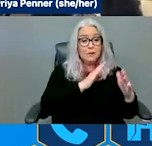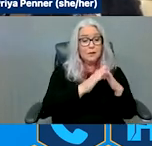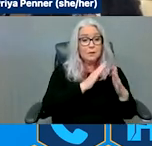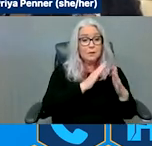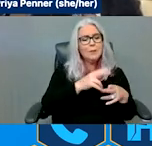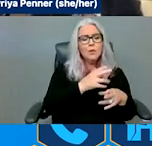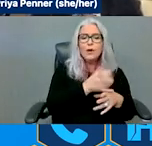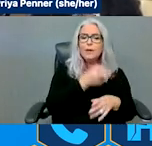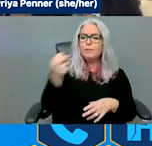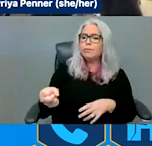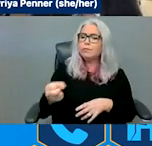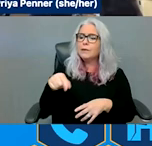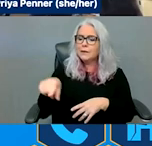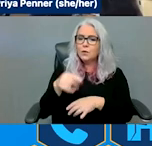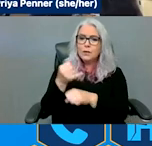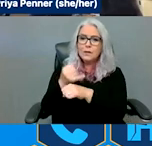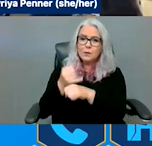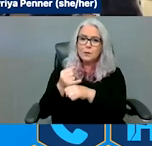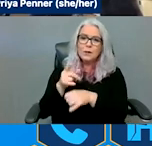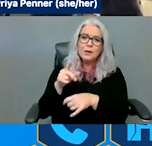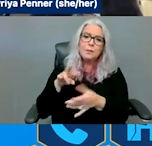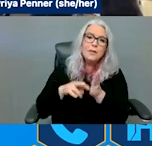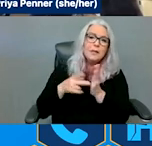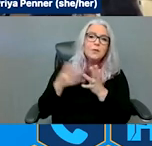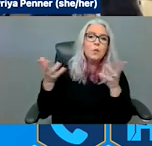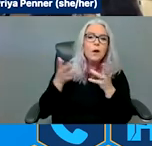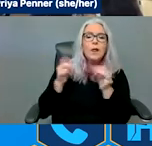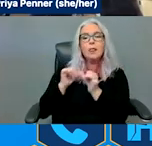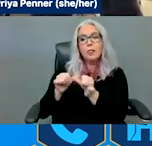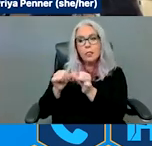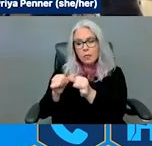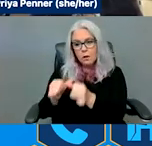long-term placement. It really means forced institutionalization and